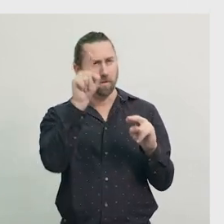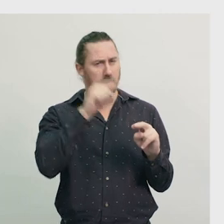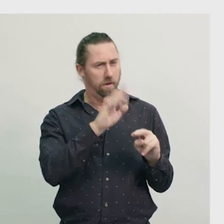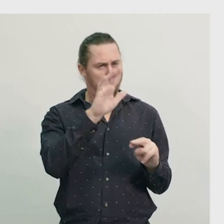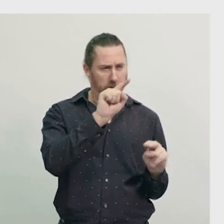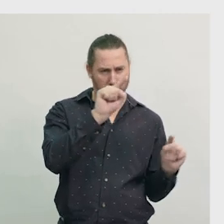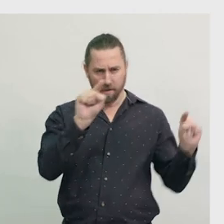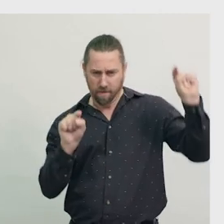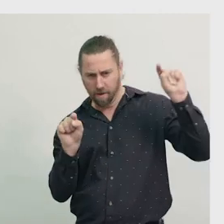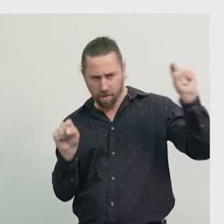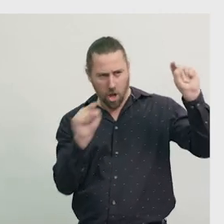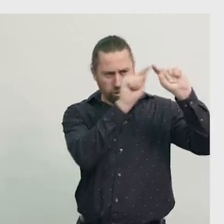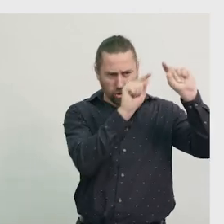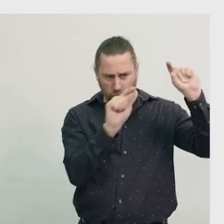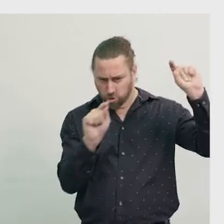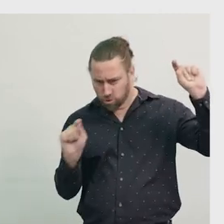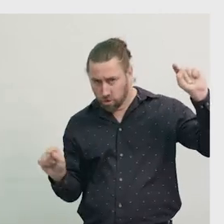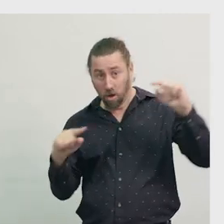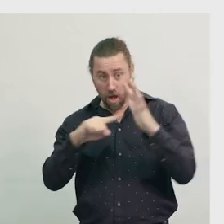What if we put the dotted line from the other corner?